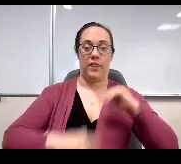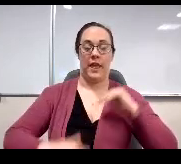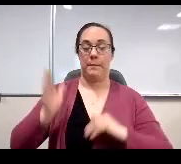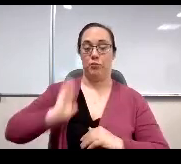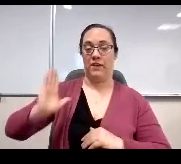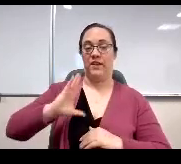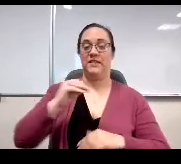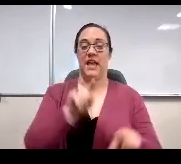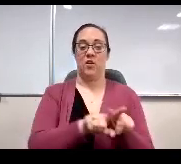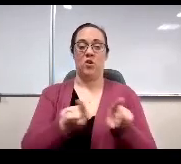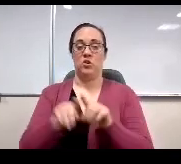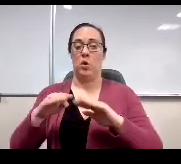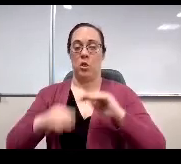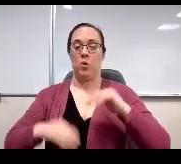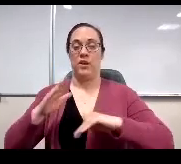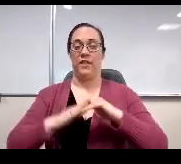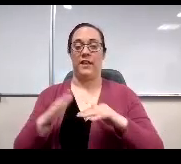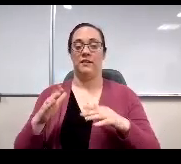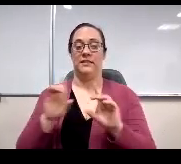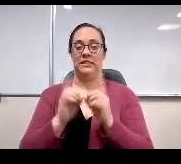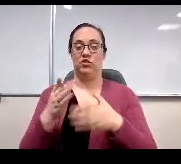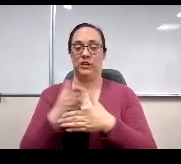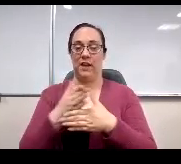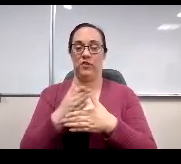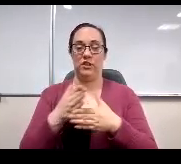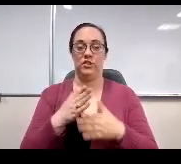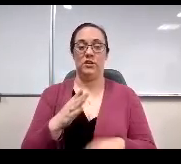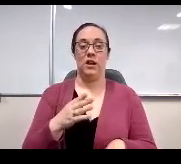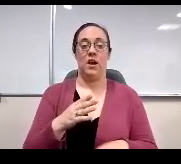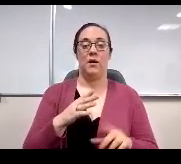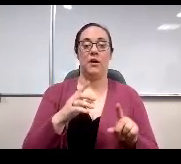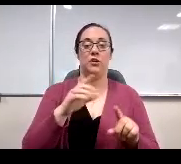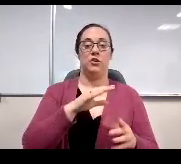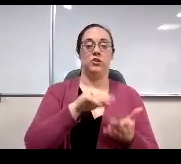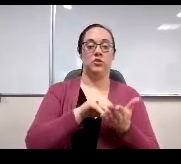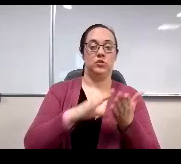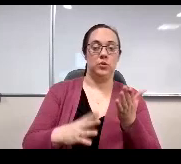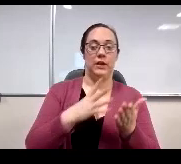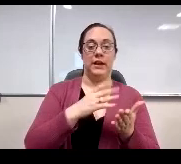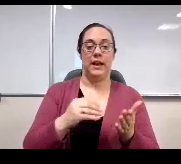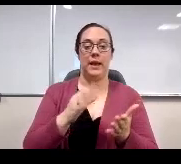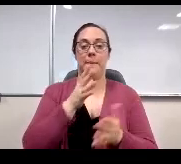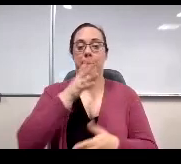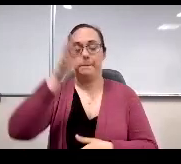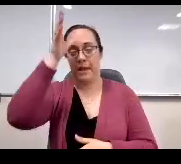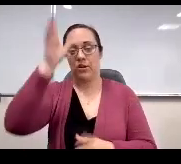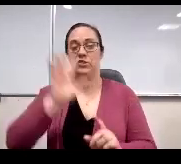In fact, among middle school and high school respondents, questions related to honesty, specifically around cheating or the